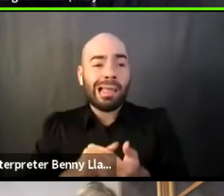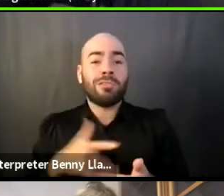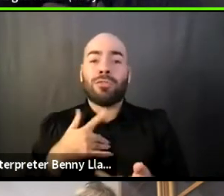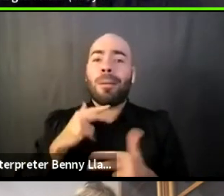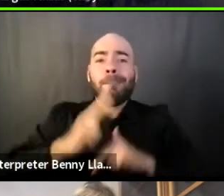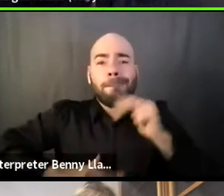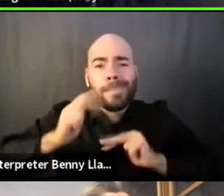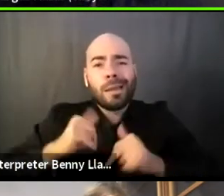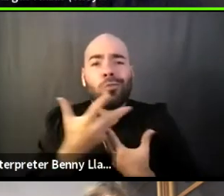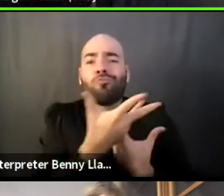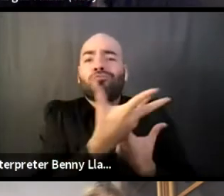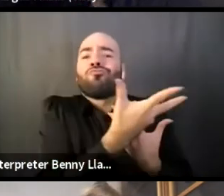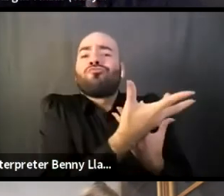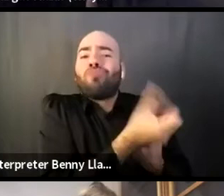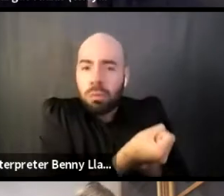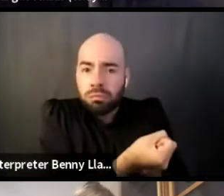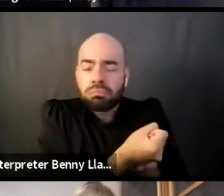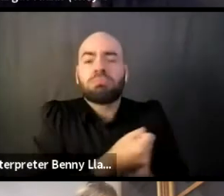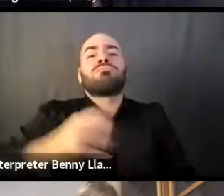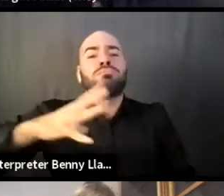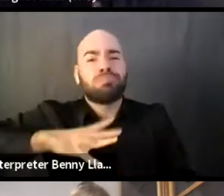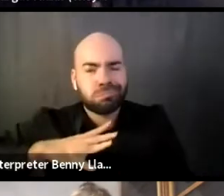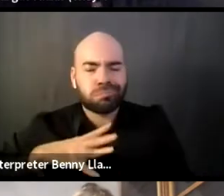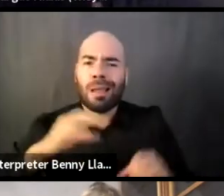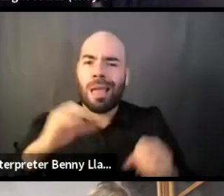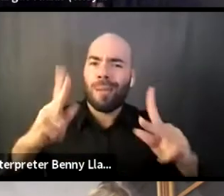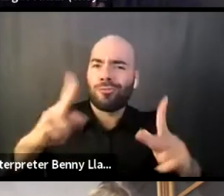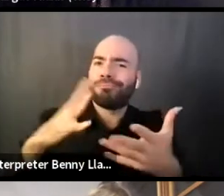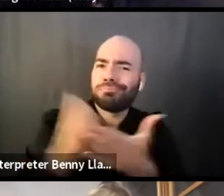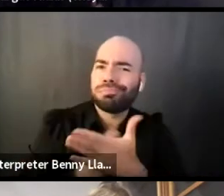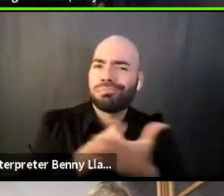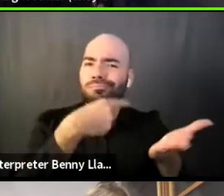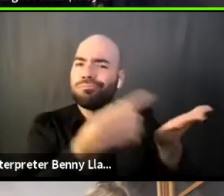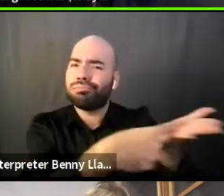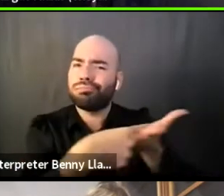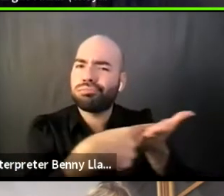to discuss things, be transparent and work together